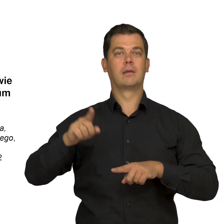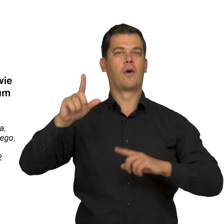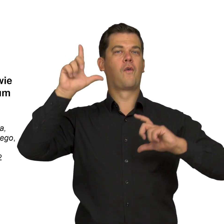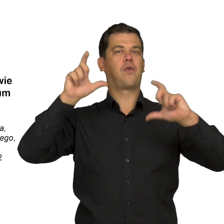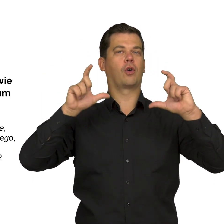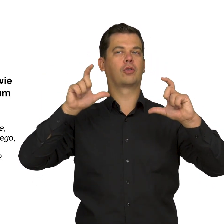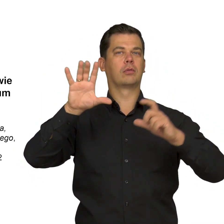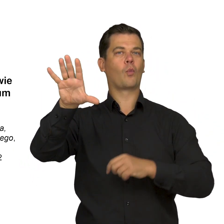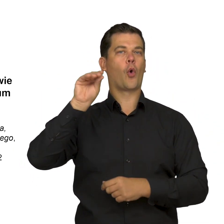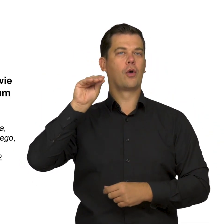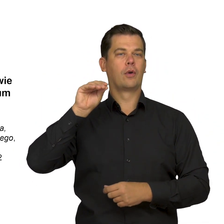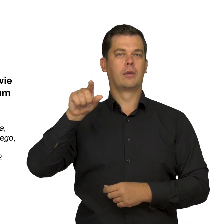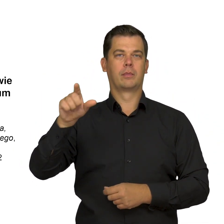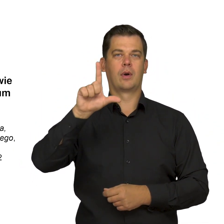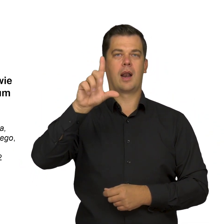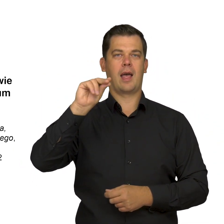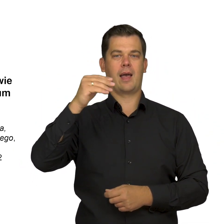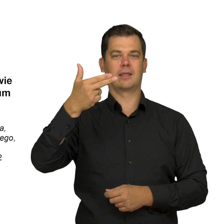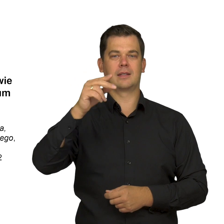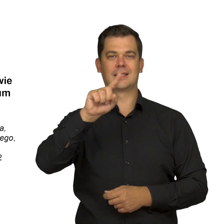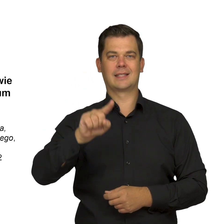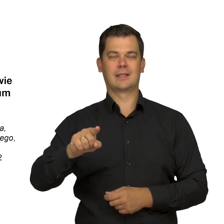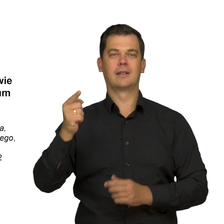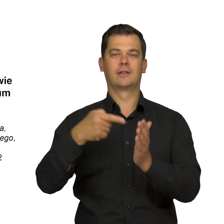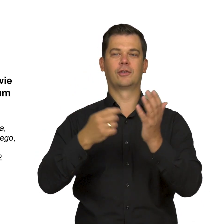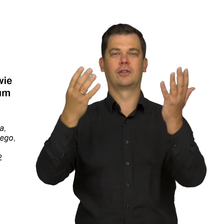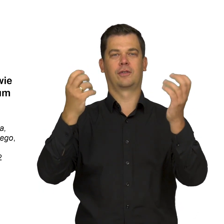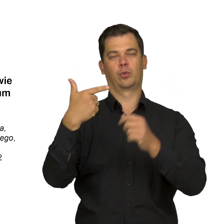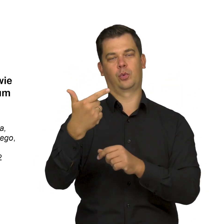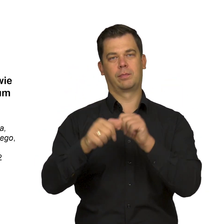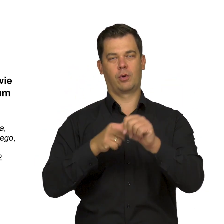in a photograph of Stanisław Lentz’s painting from 1902.